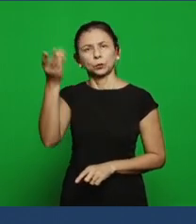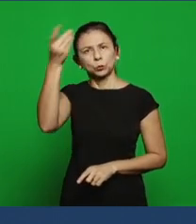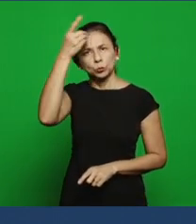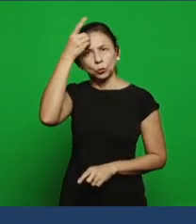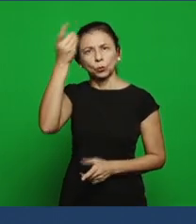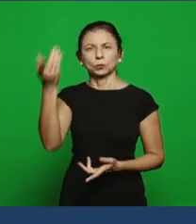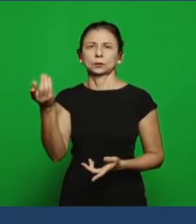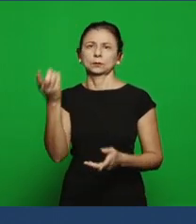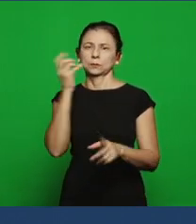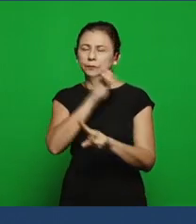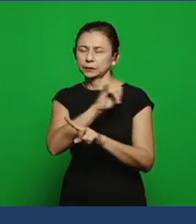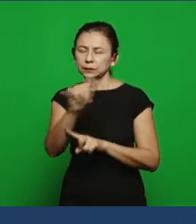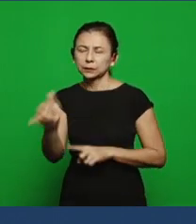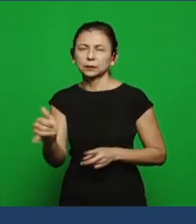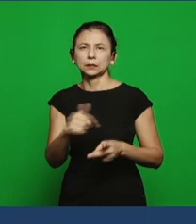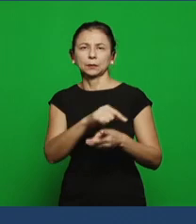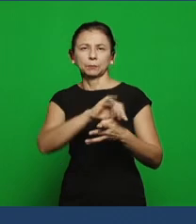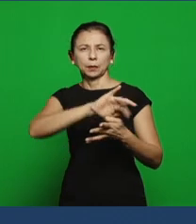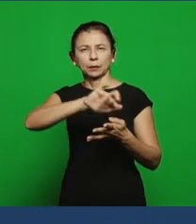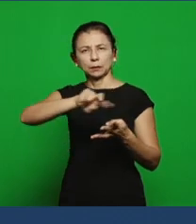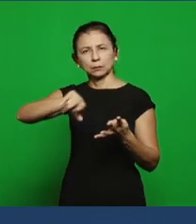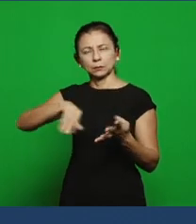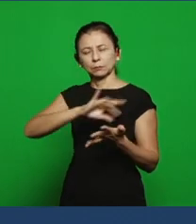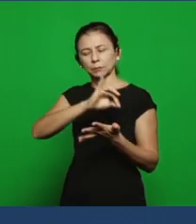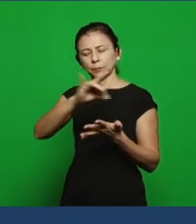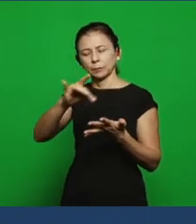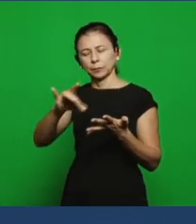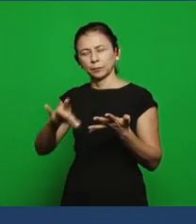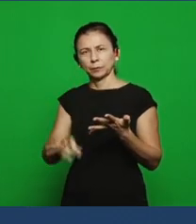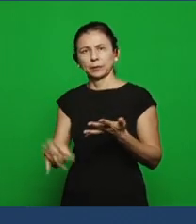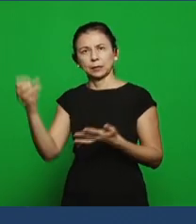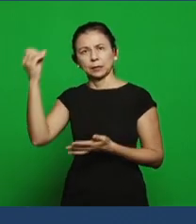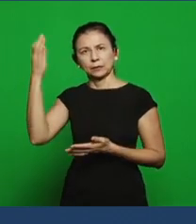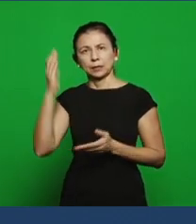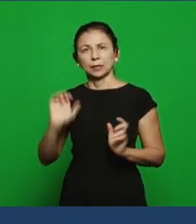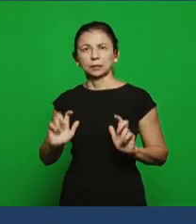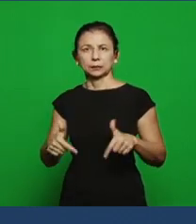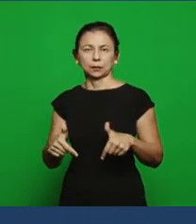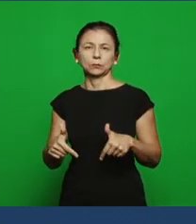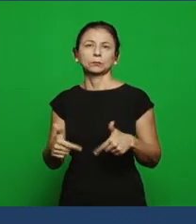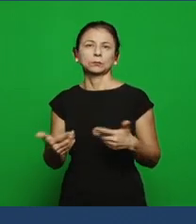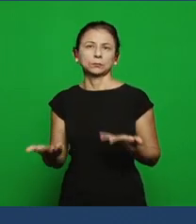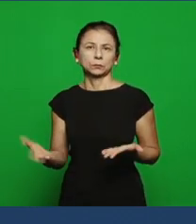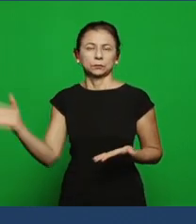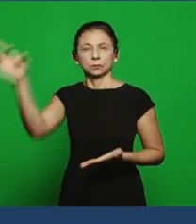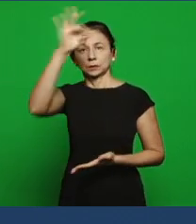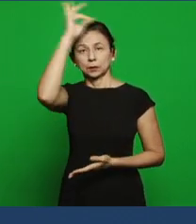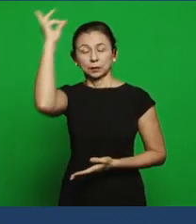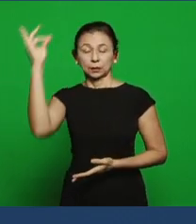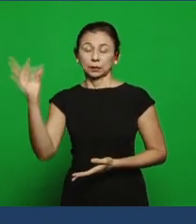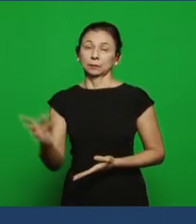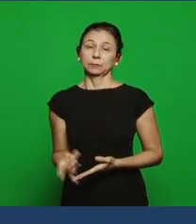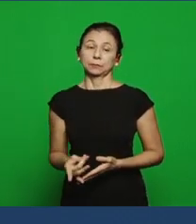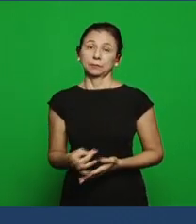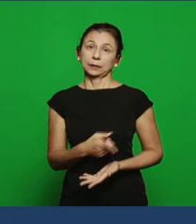the prophecy, she has the revelation of the Holy Spirit but the system that operated there with Jezebel